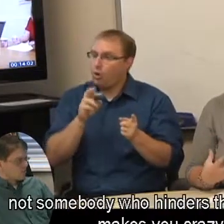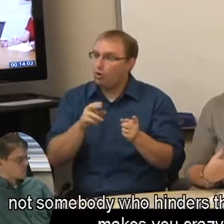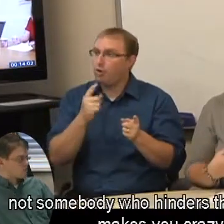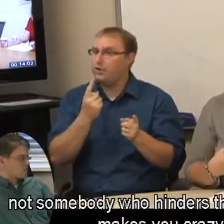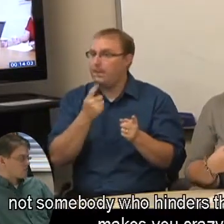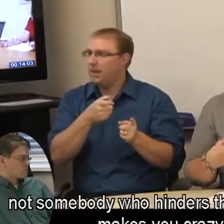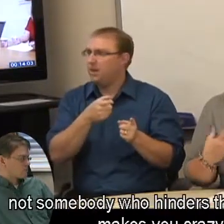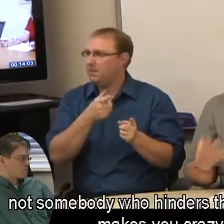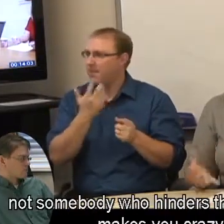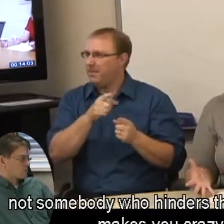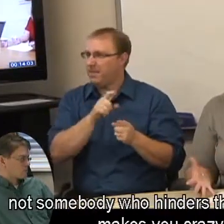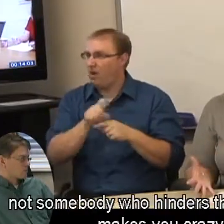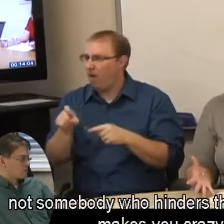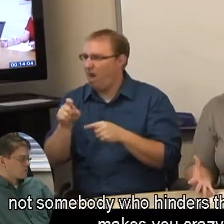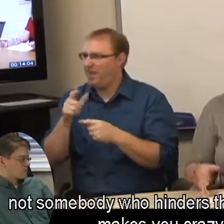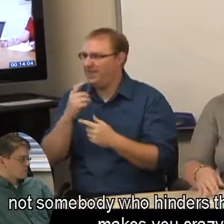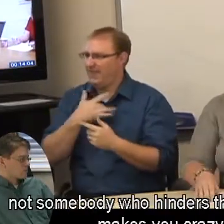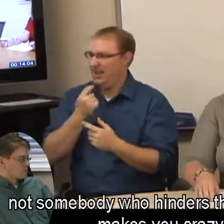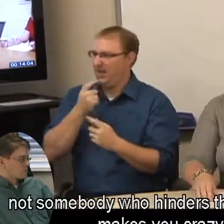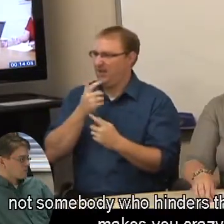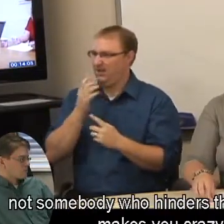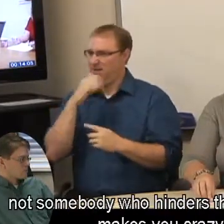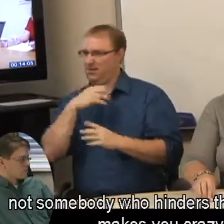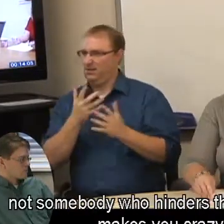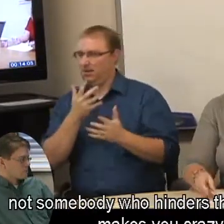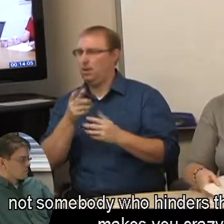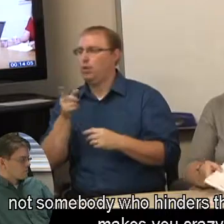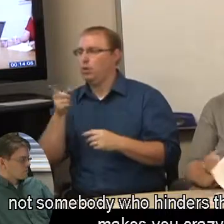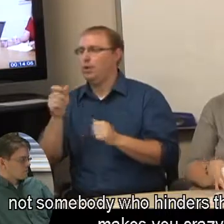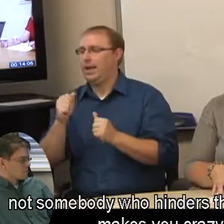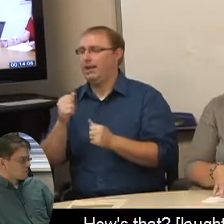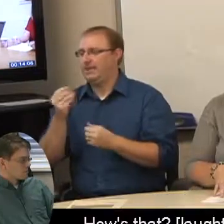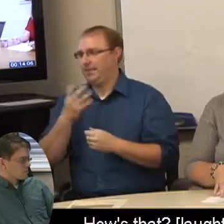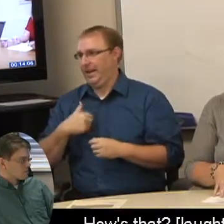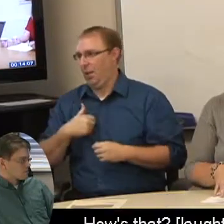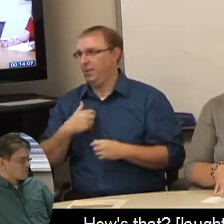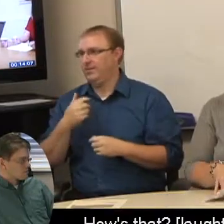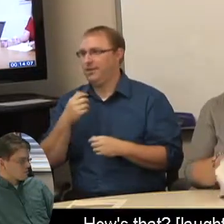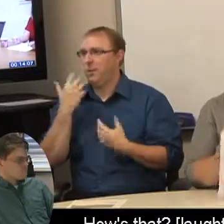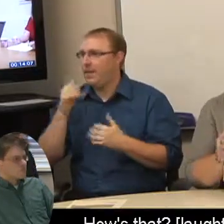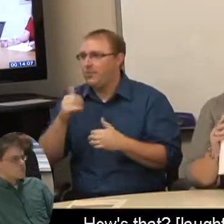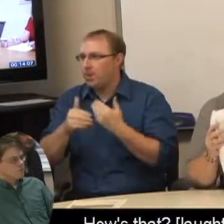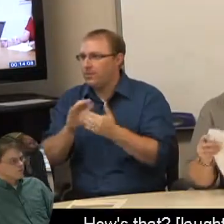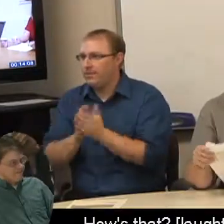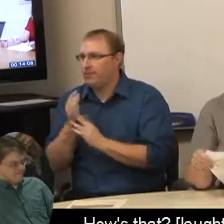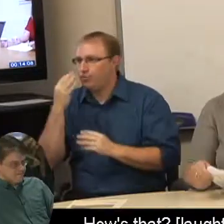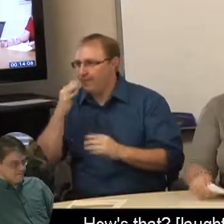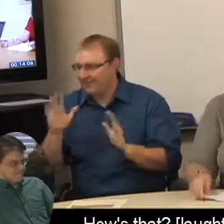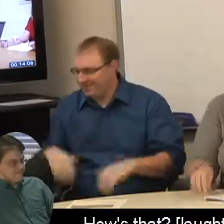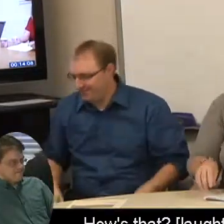not somebody who hinders the process or makes you crazy. How's that?